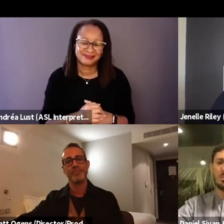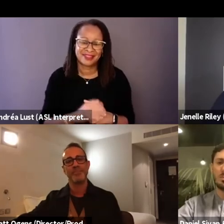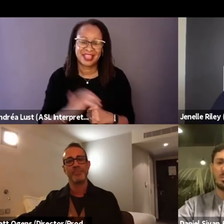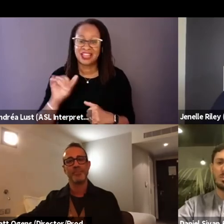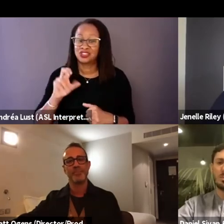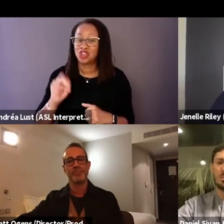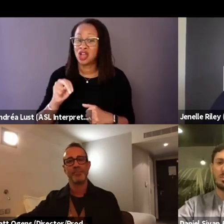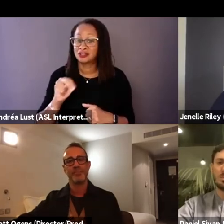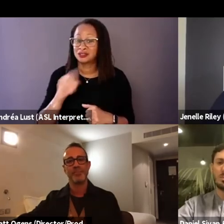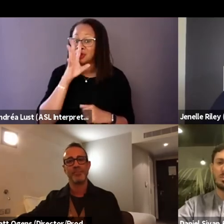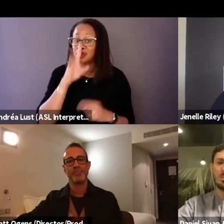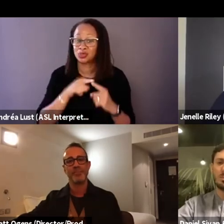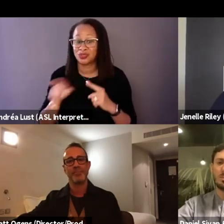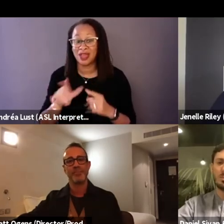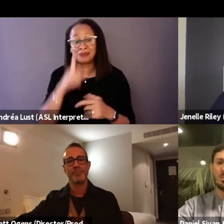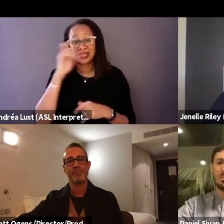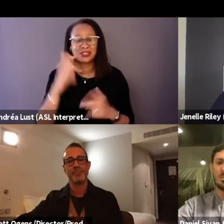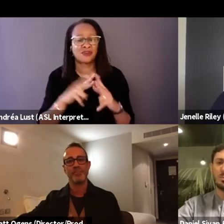cause it was a very emotional experience for them.